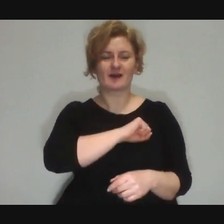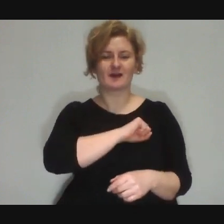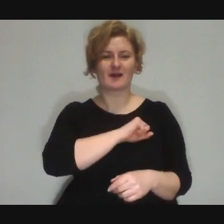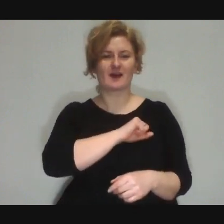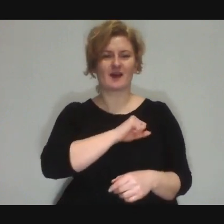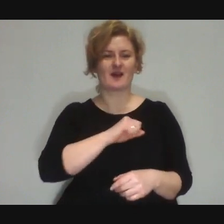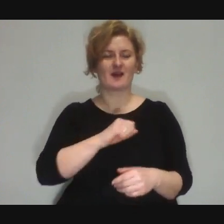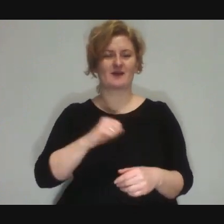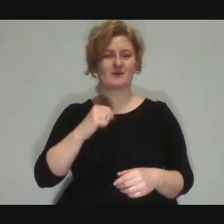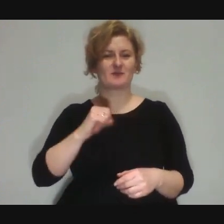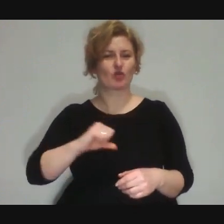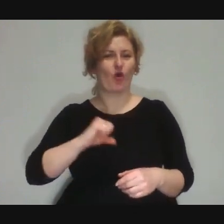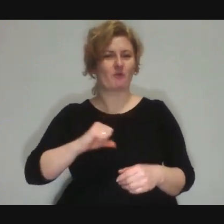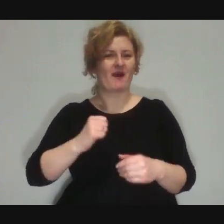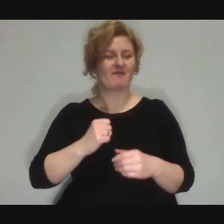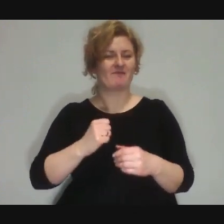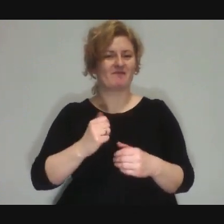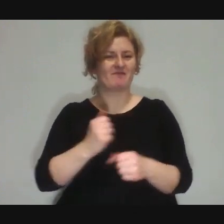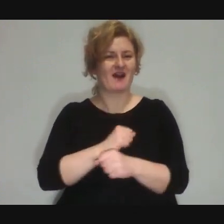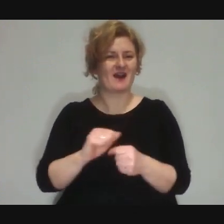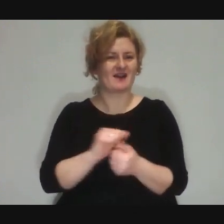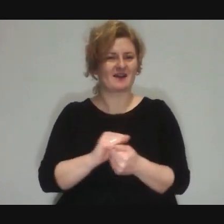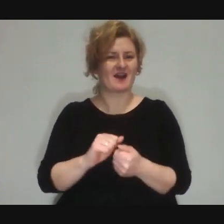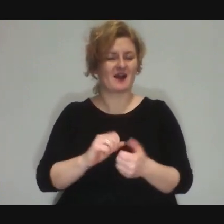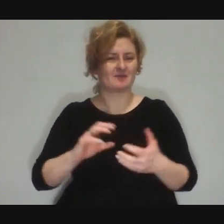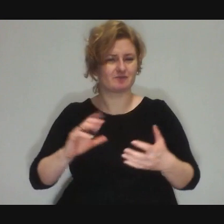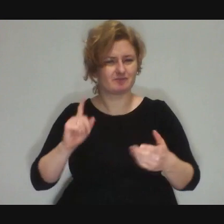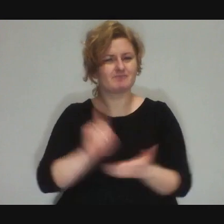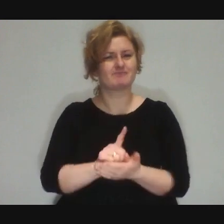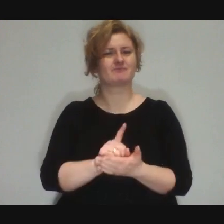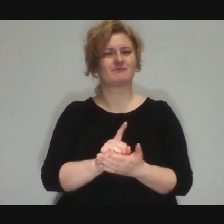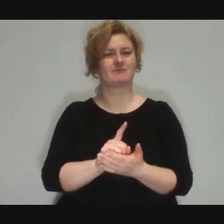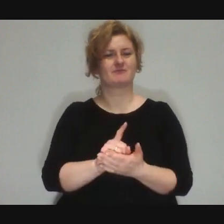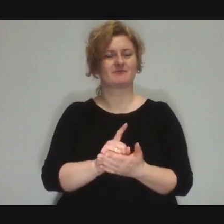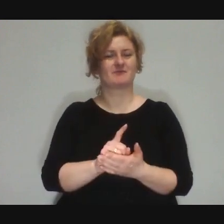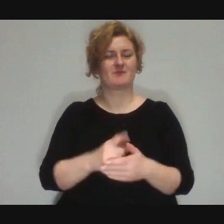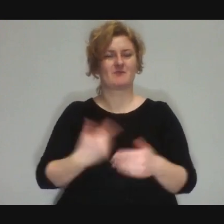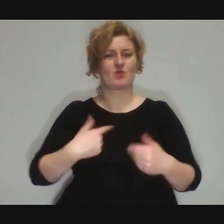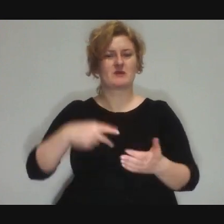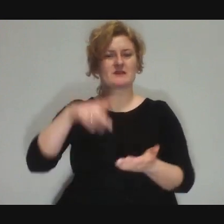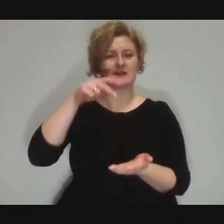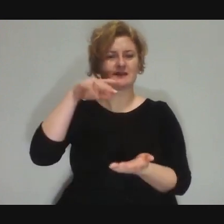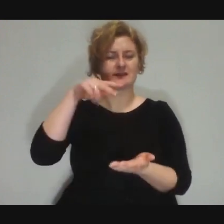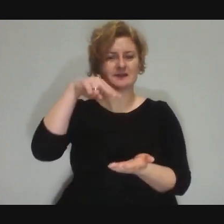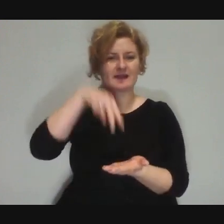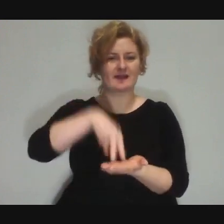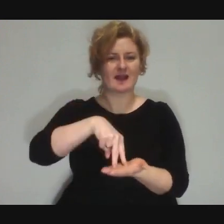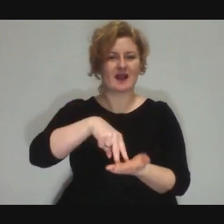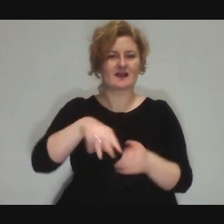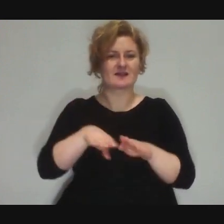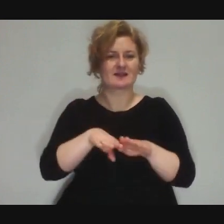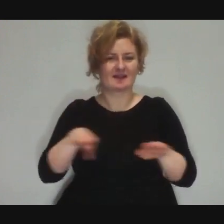For them, this situation of standing on that quickly improvised stage,